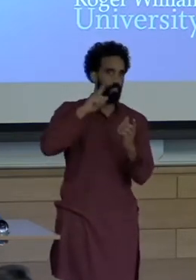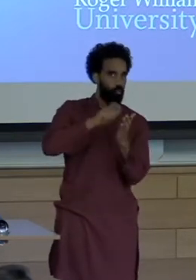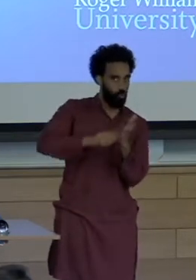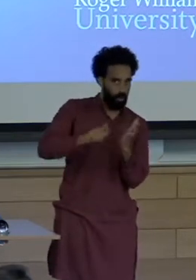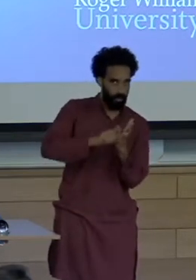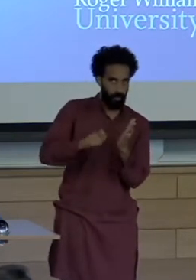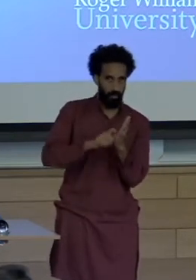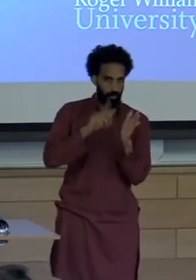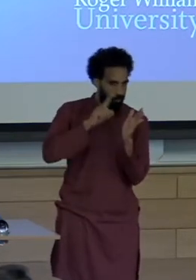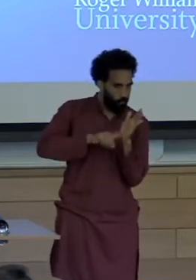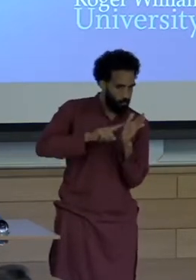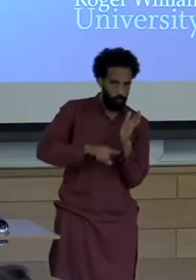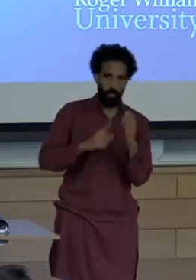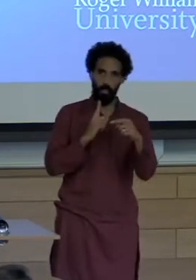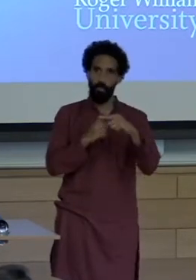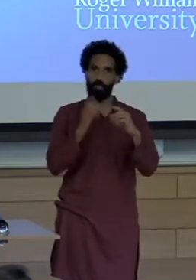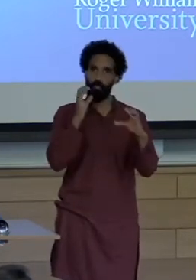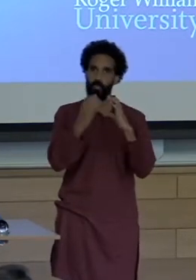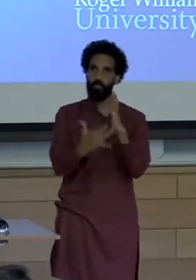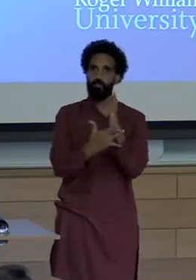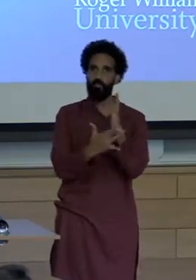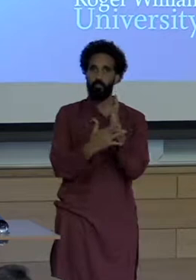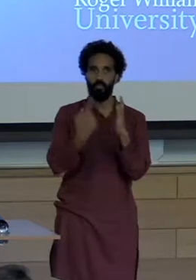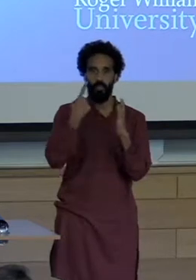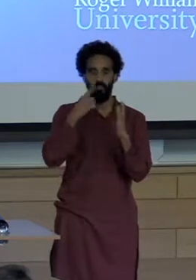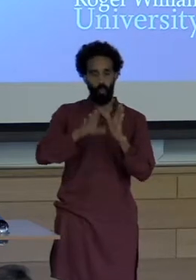technologies for development and social change in Latin America